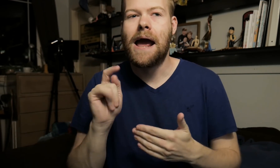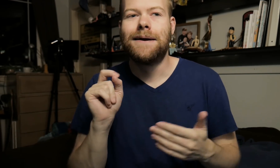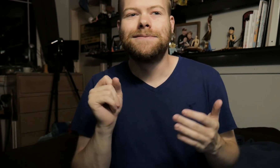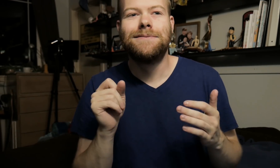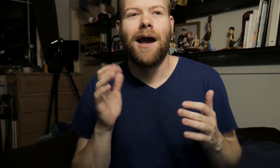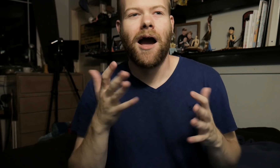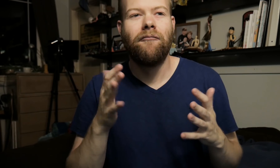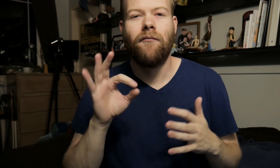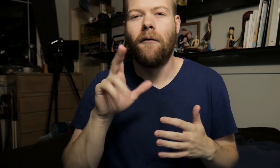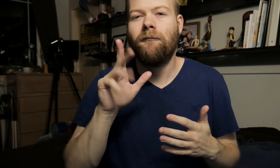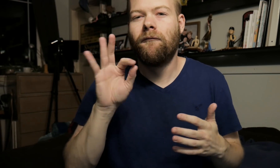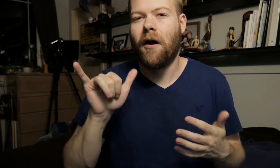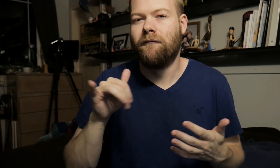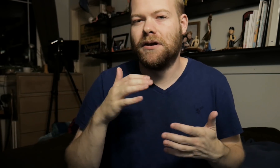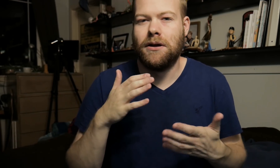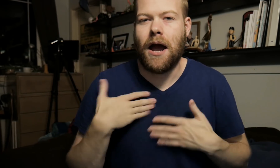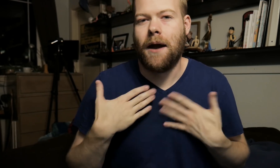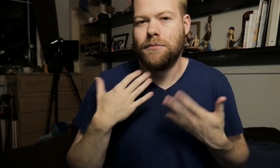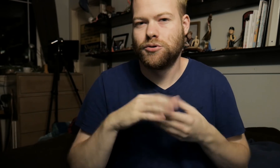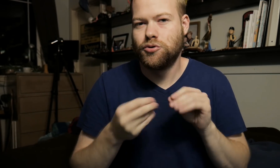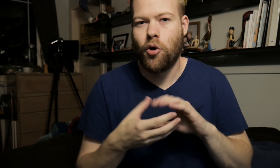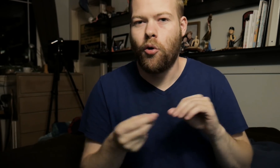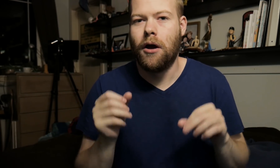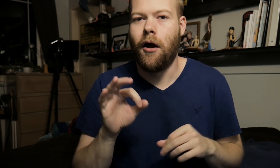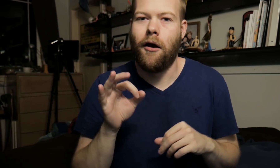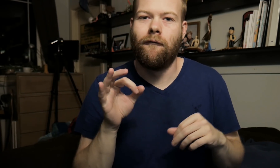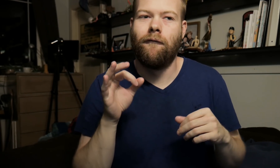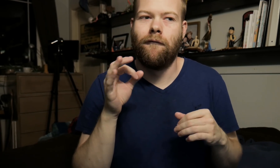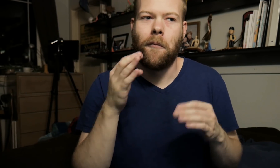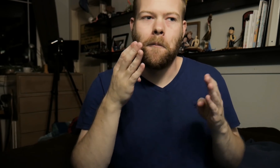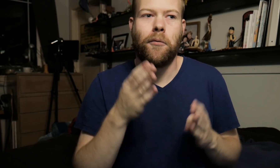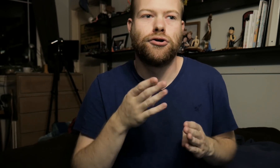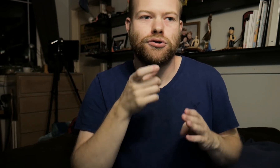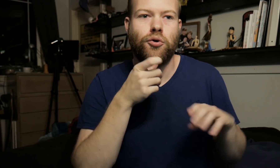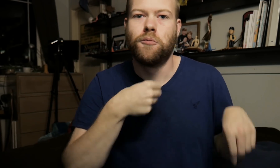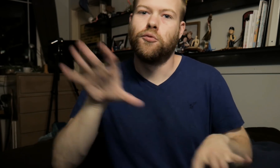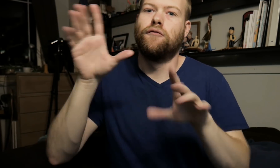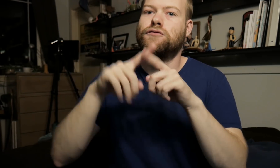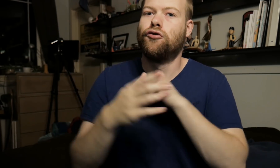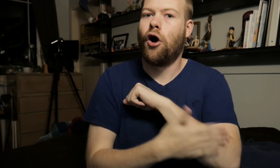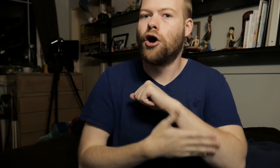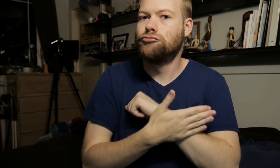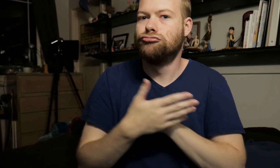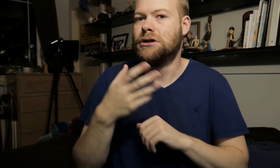It's kind of a fluffy, happy story of a person who moves to the country,